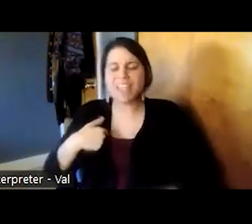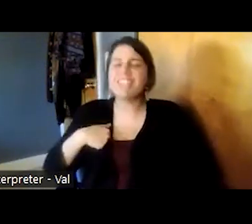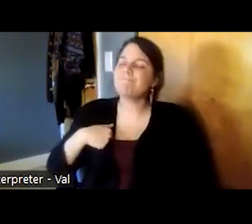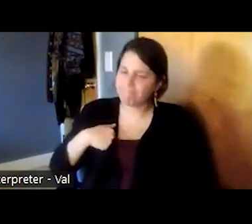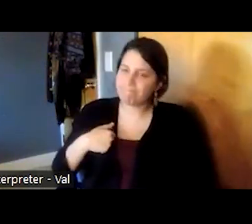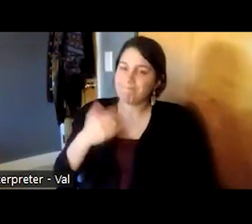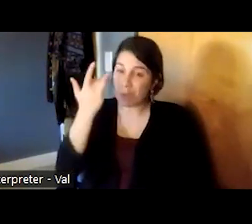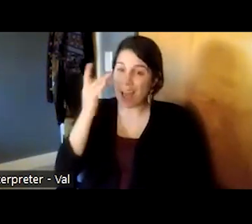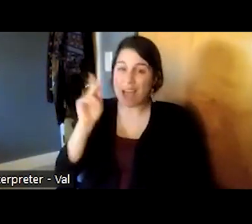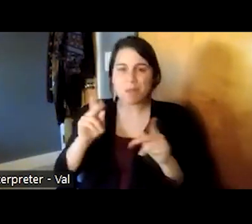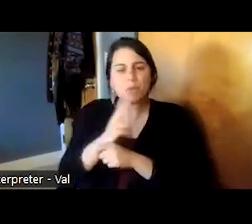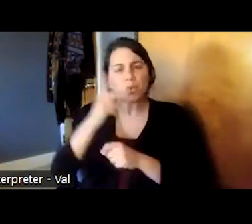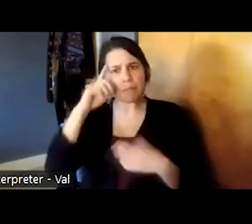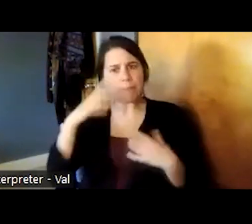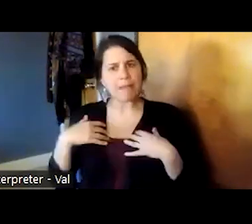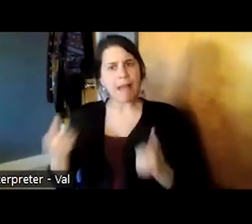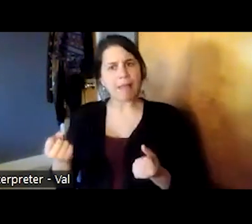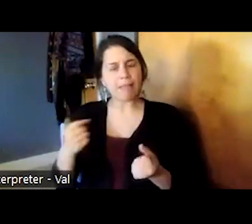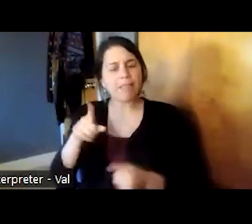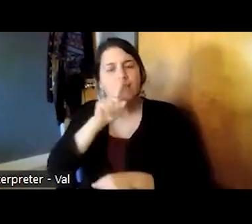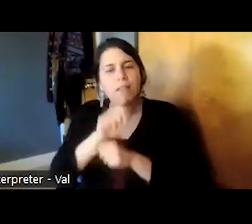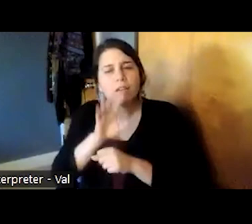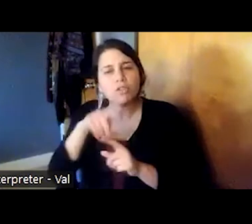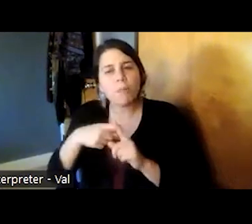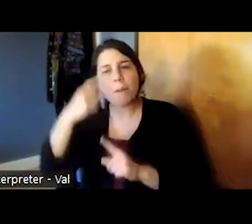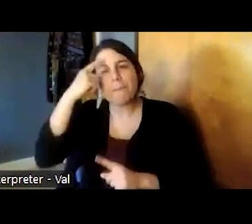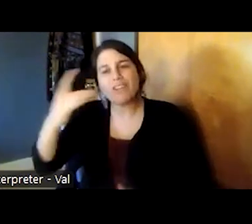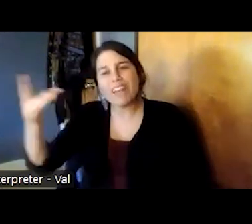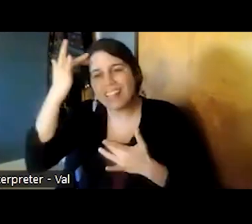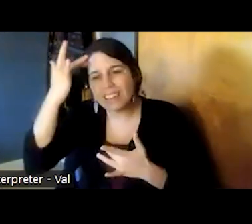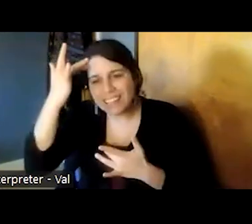mental health they are actually talking about mental illness which doesn't fit our general